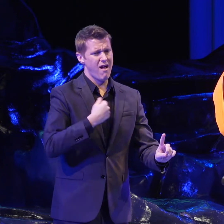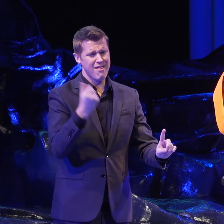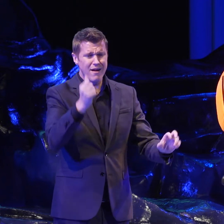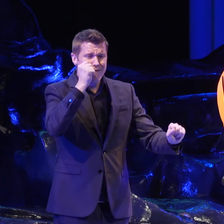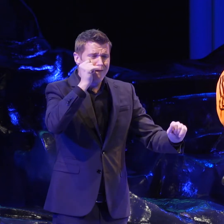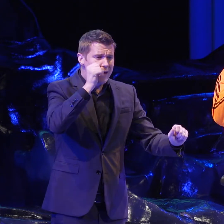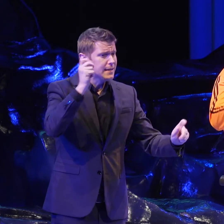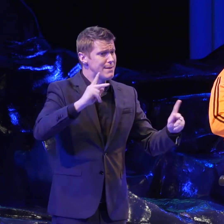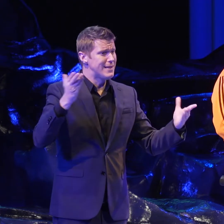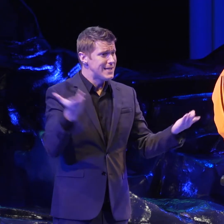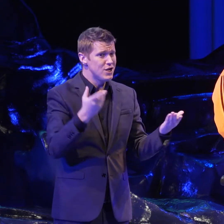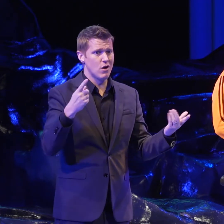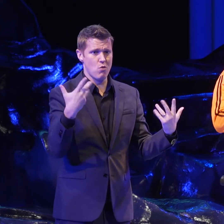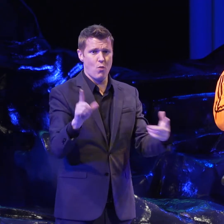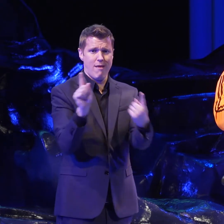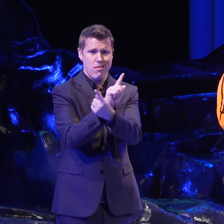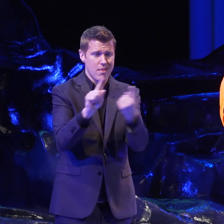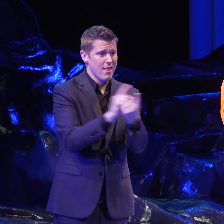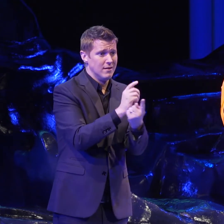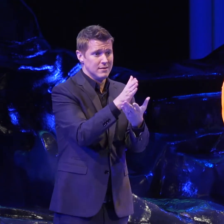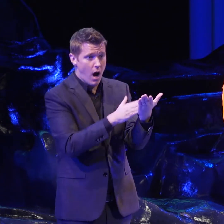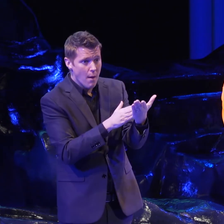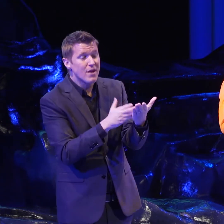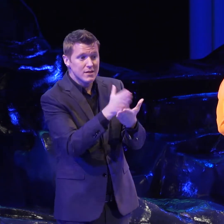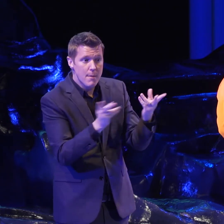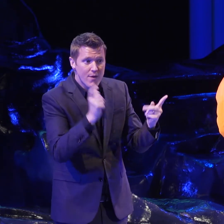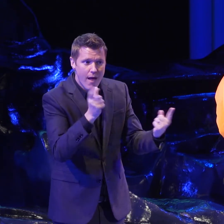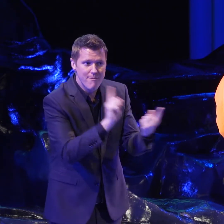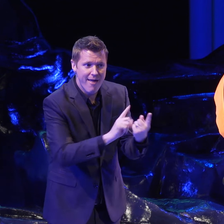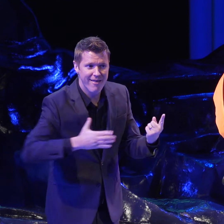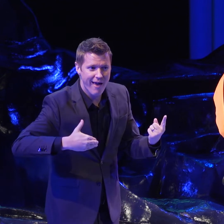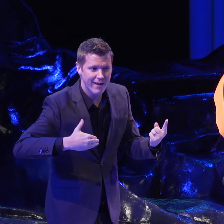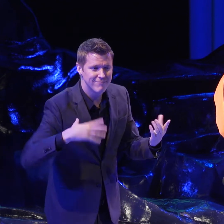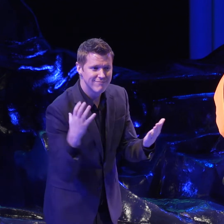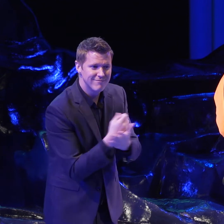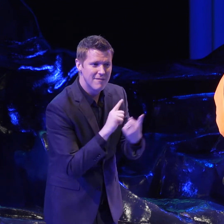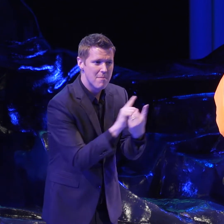As awesome as all the people you've met today are already, there are cool people you haven't met yet, so stay active.